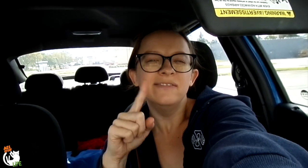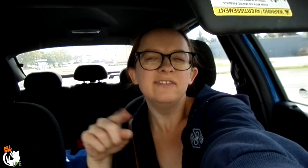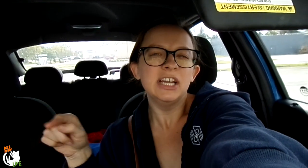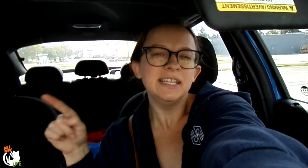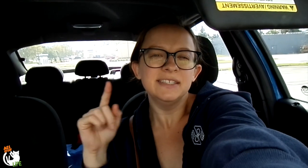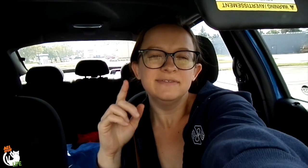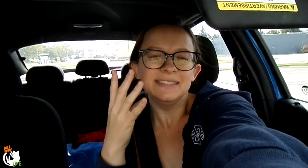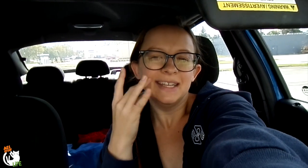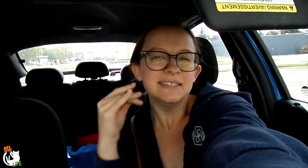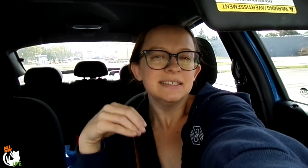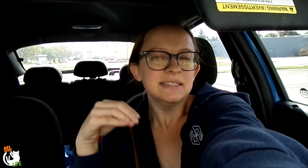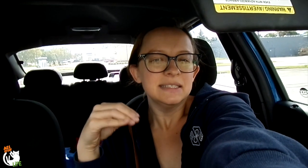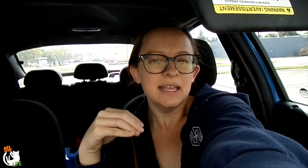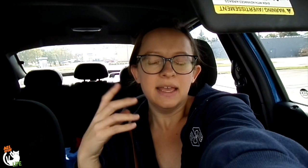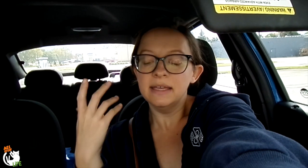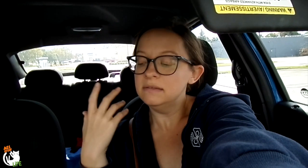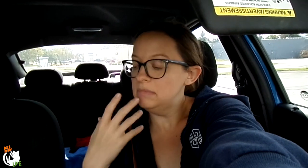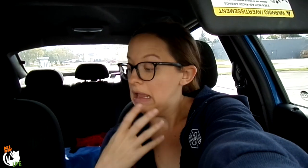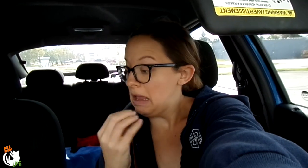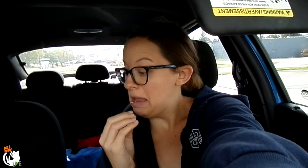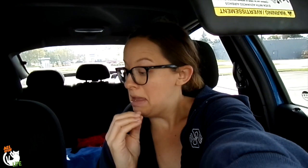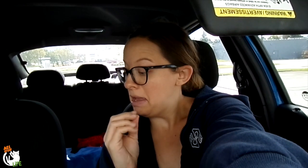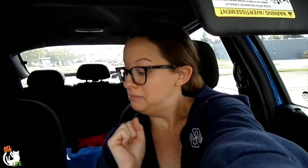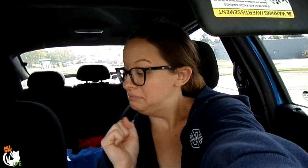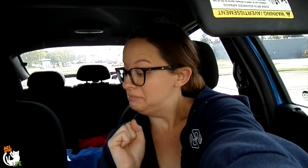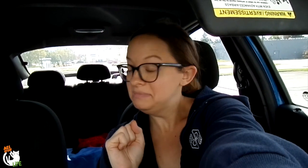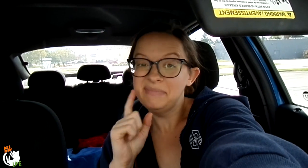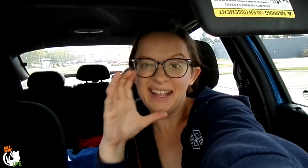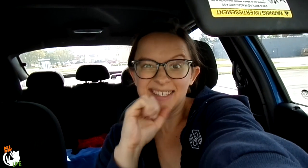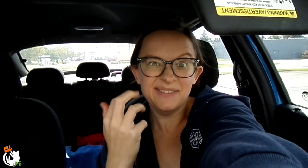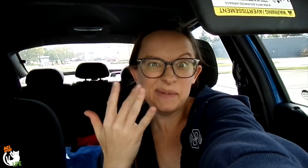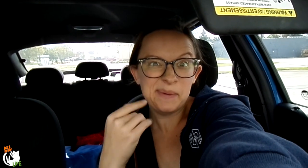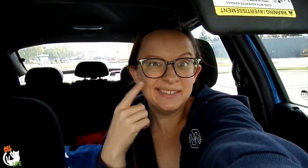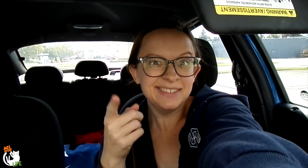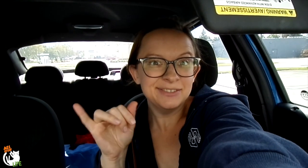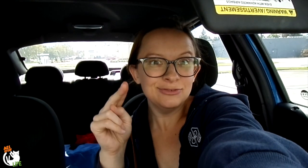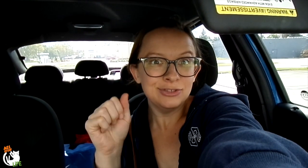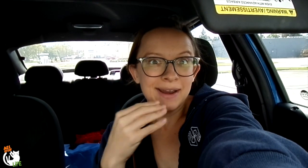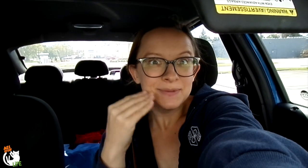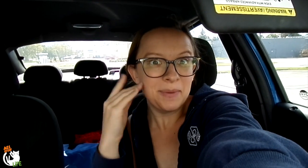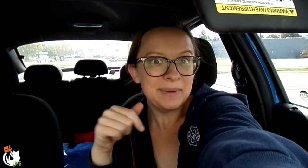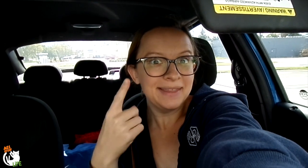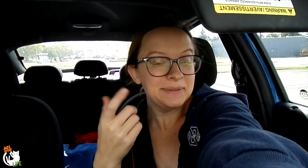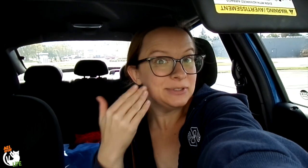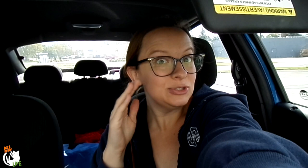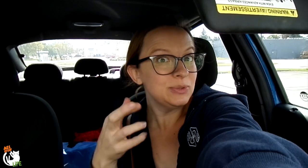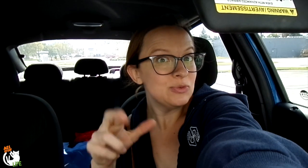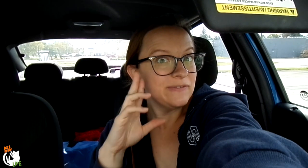It's a variety of different snacks inside. I guess I'll have to wait until Jenna gets home